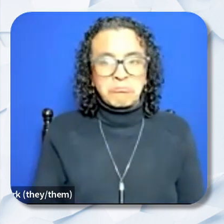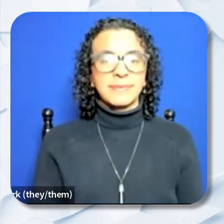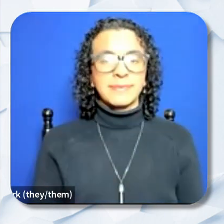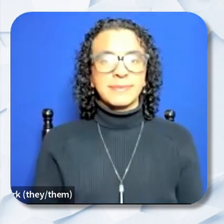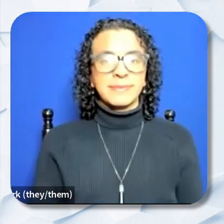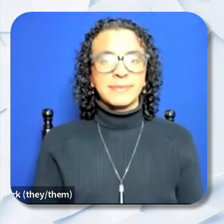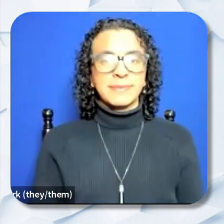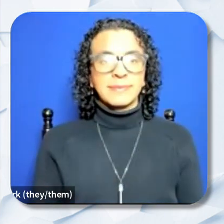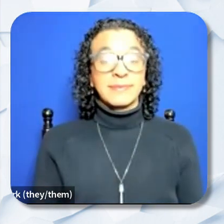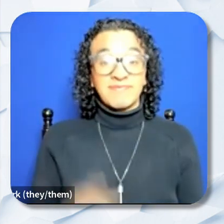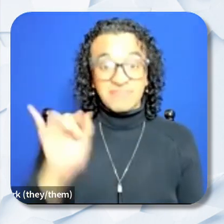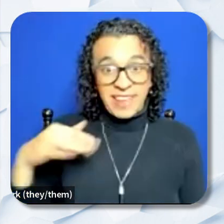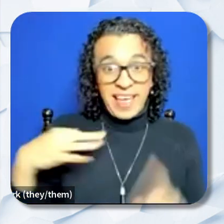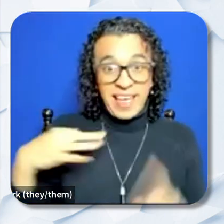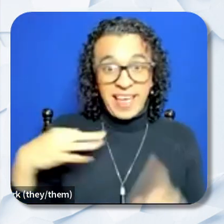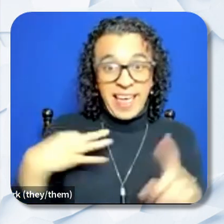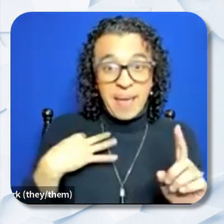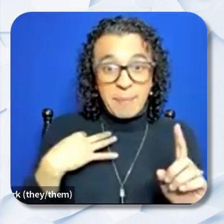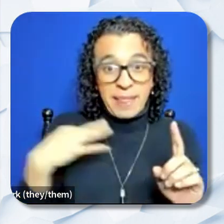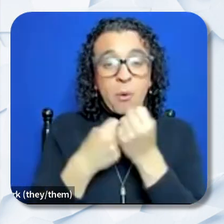The application and supporting documents should be included in